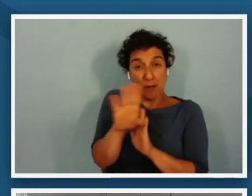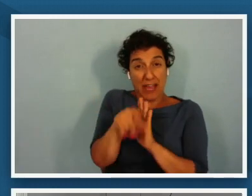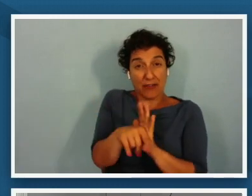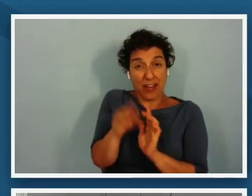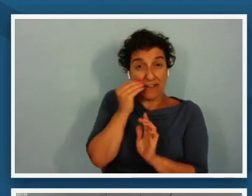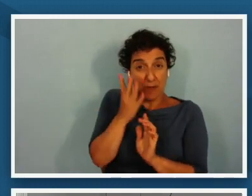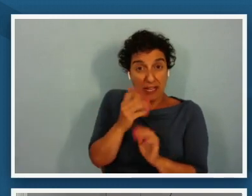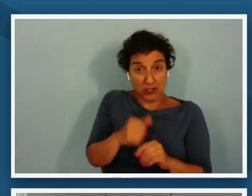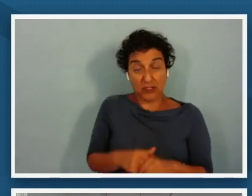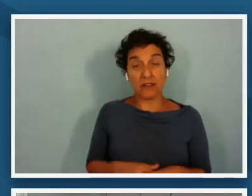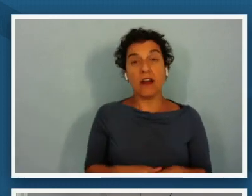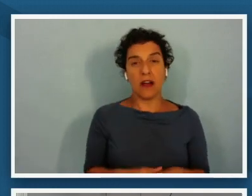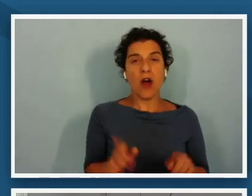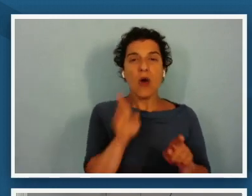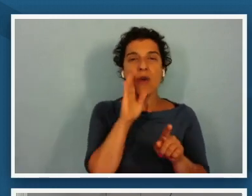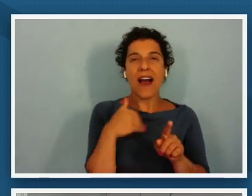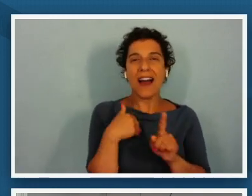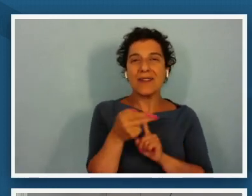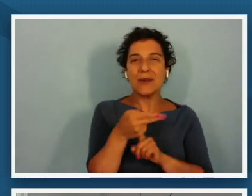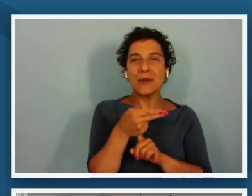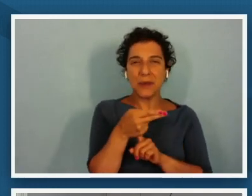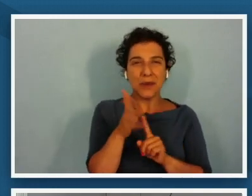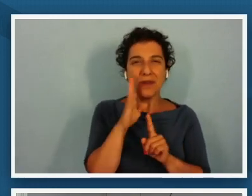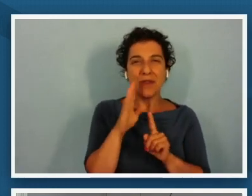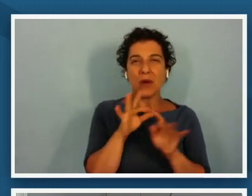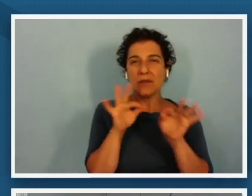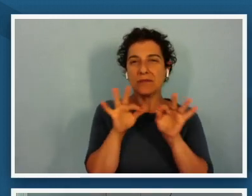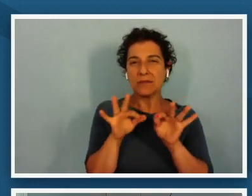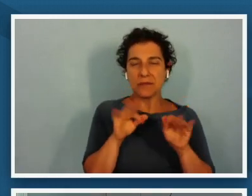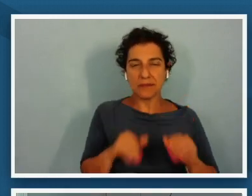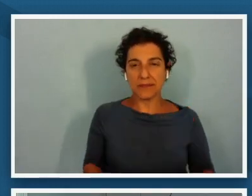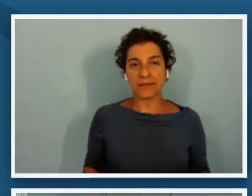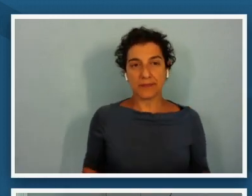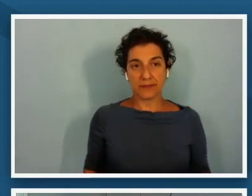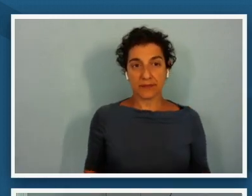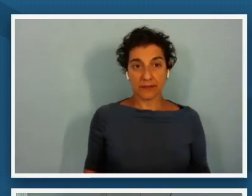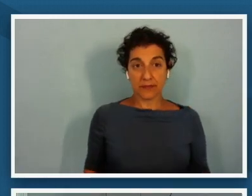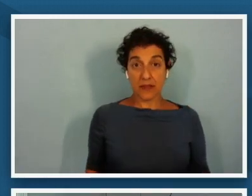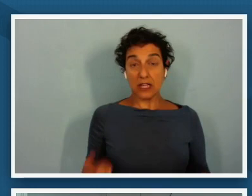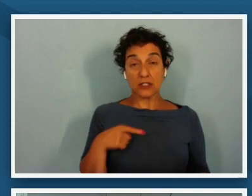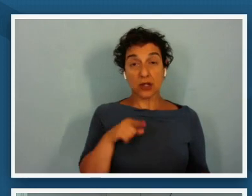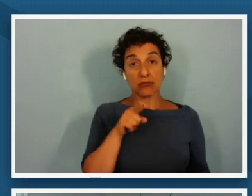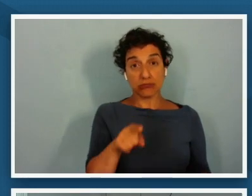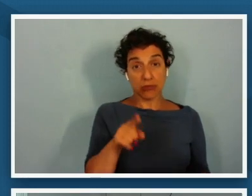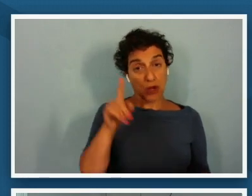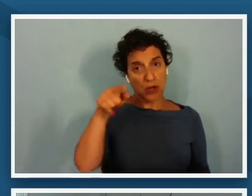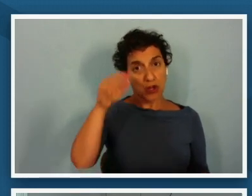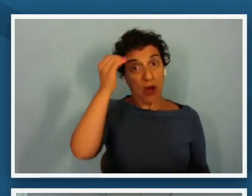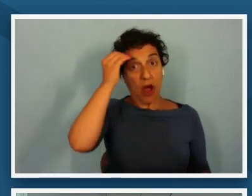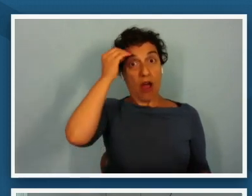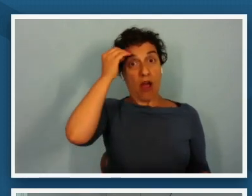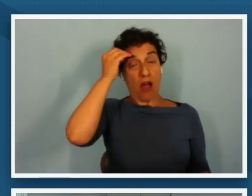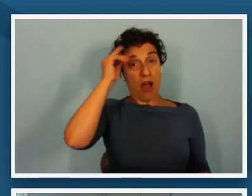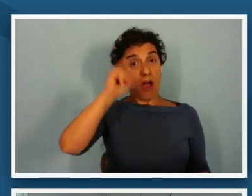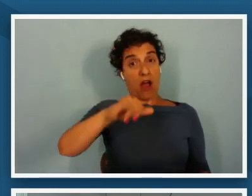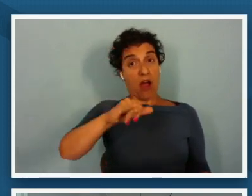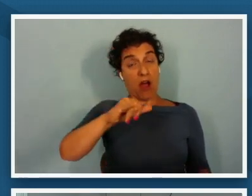have these little sign posts um and so just keep keep a note if ever your brain goes ding that's interesting that's